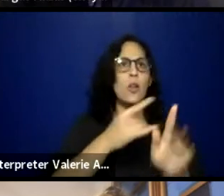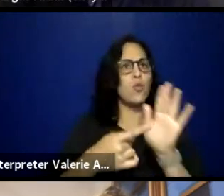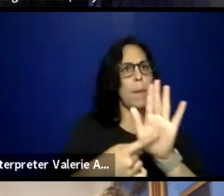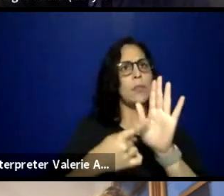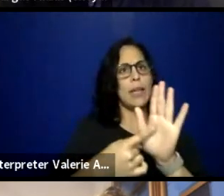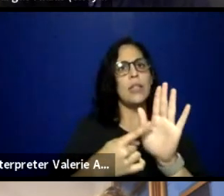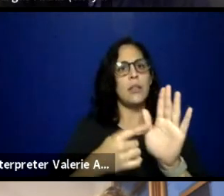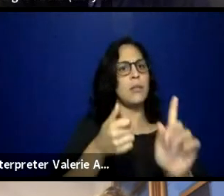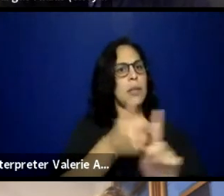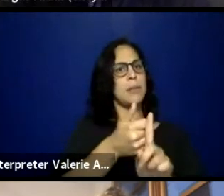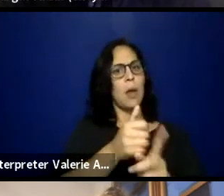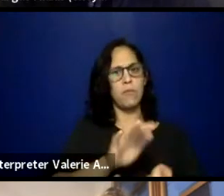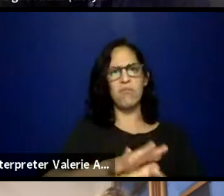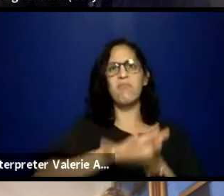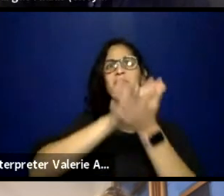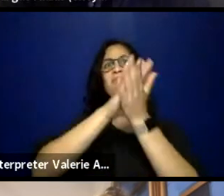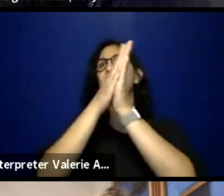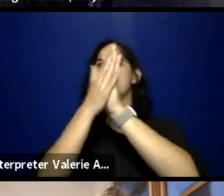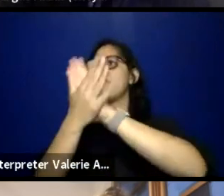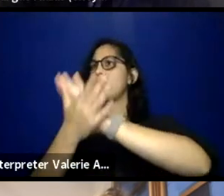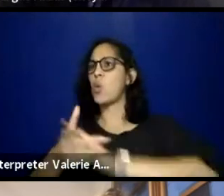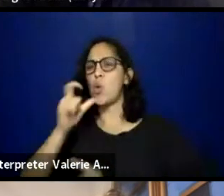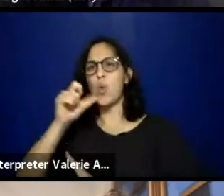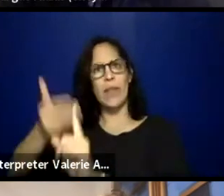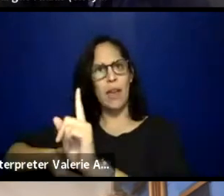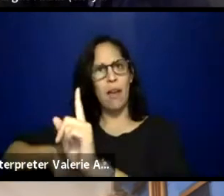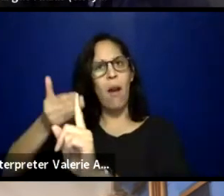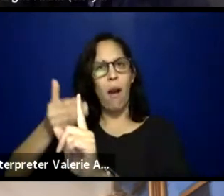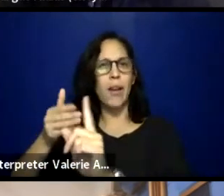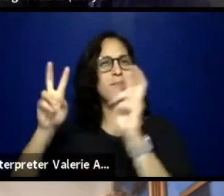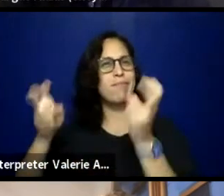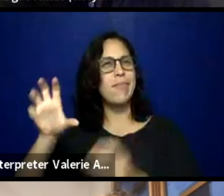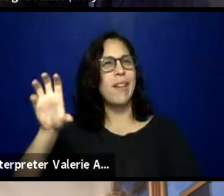in exploring multimedia in that realm. And we are so happy to be partnering company